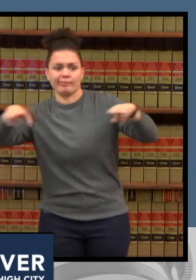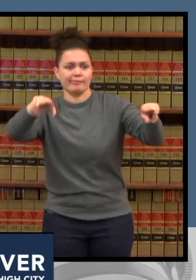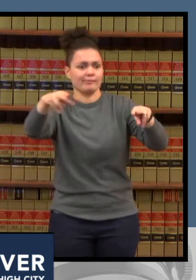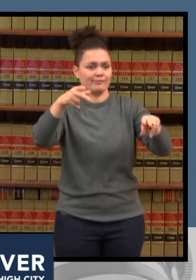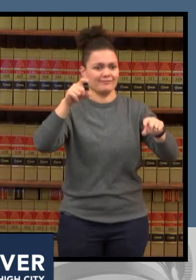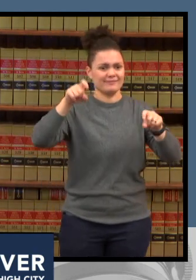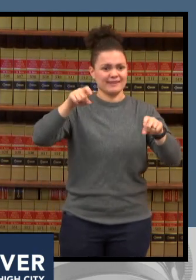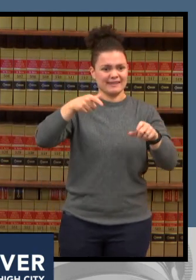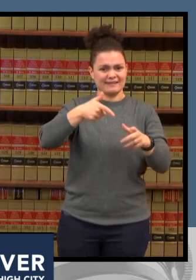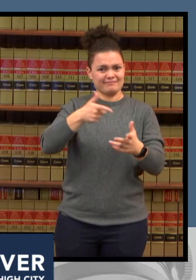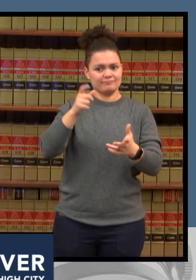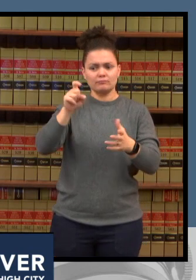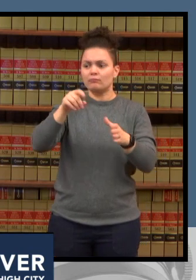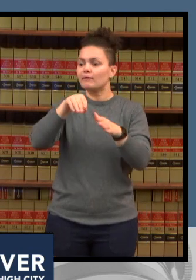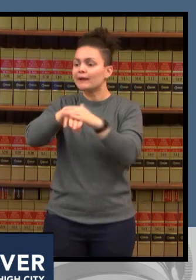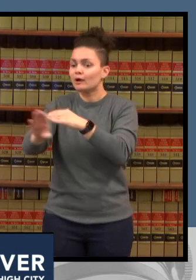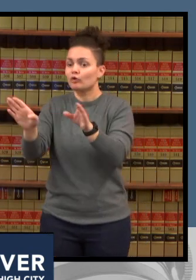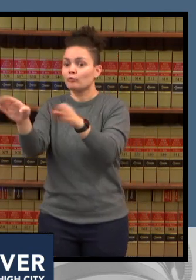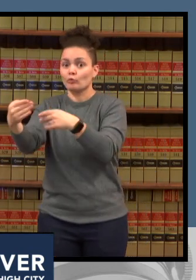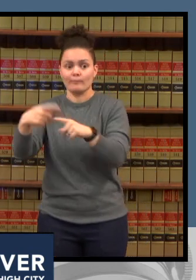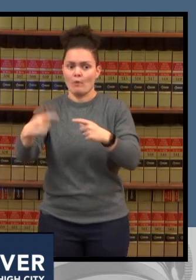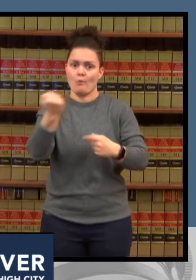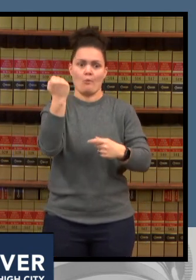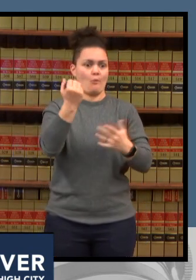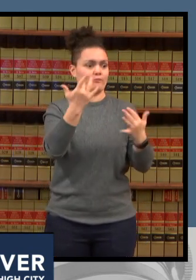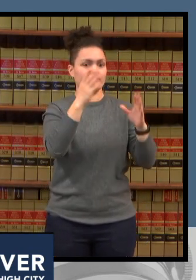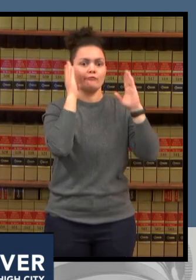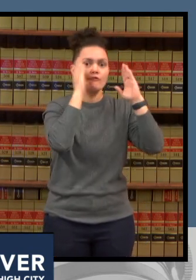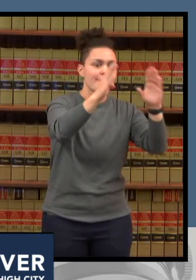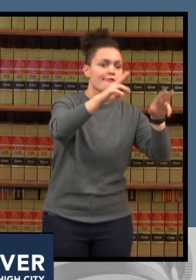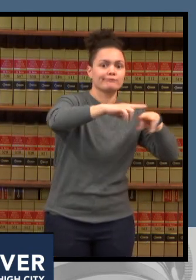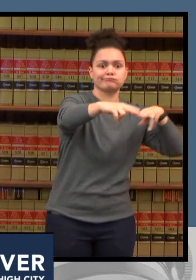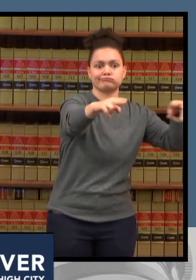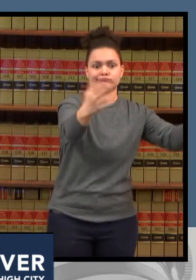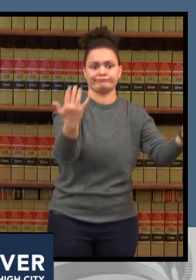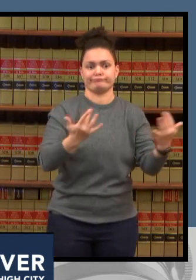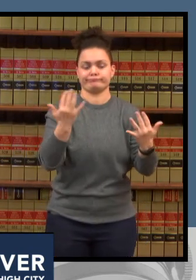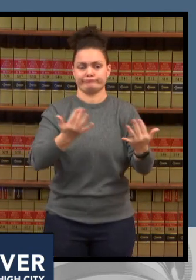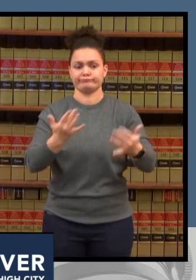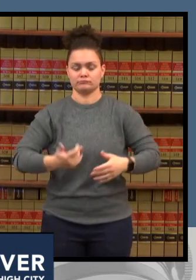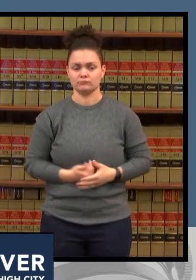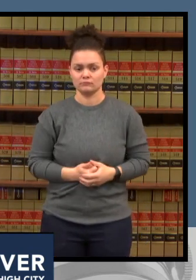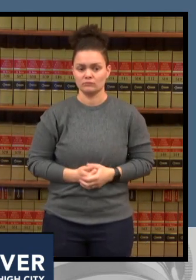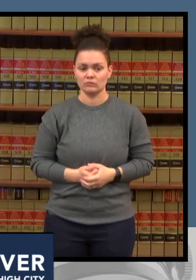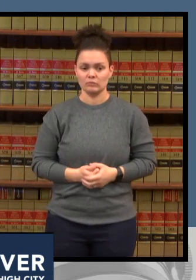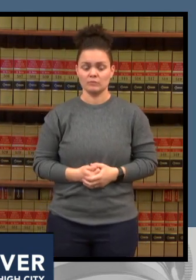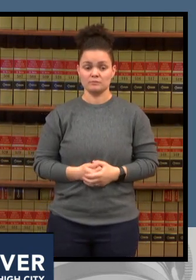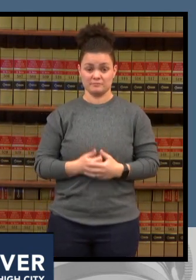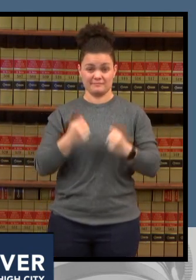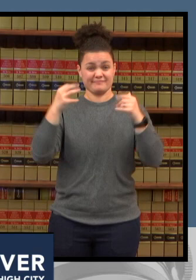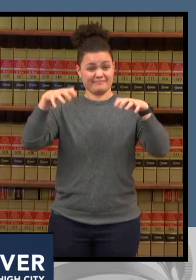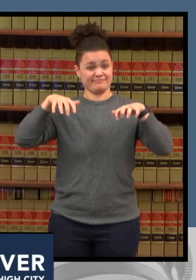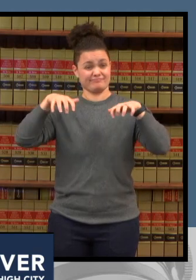so we also have turned away many many requests for patients outside of the state of colorado um